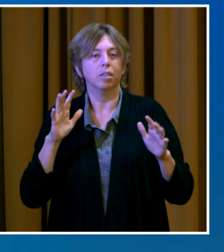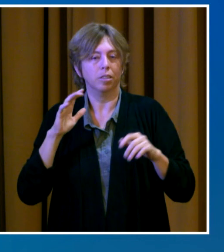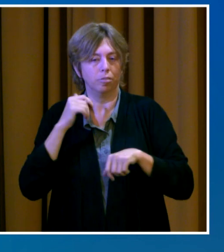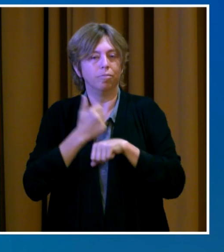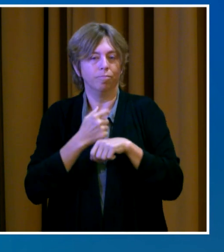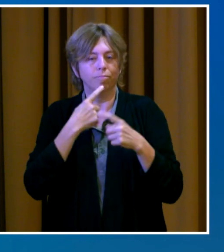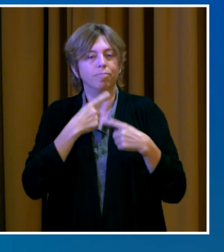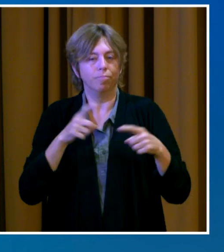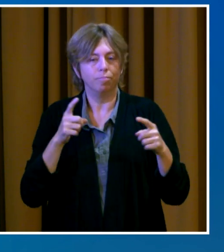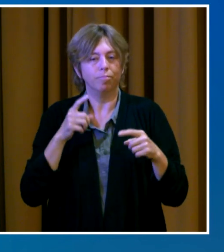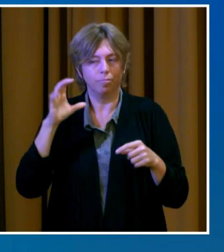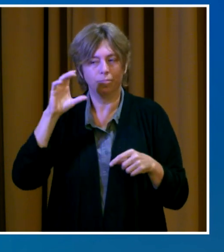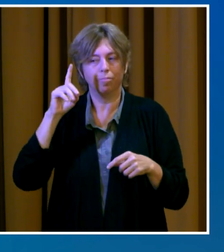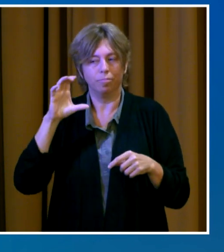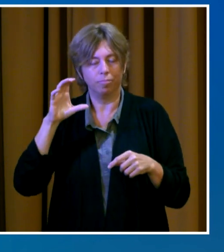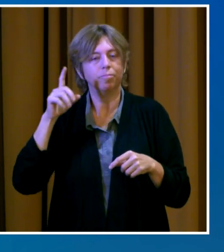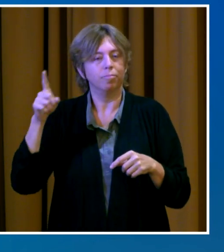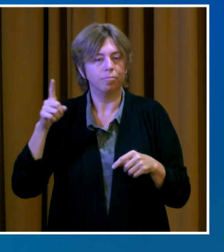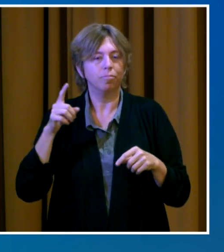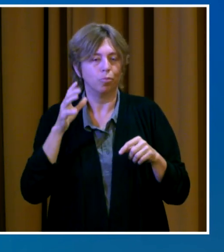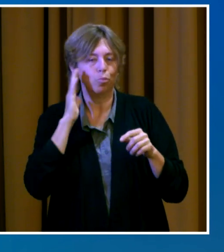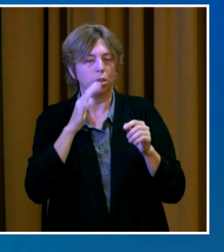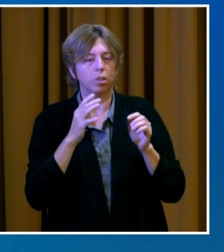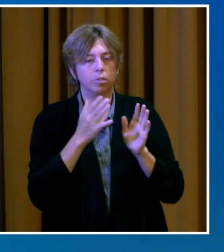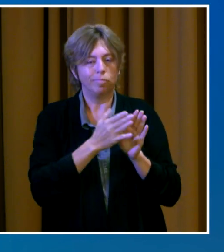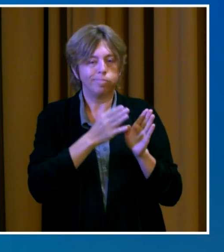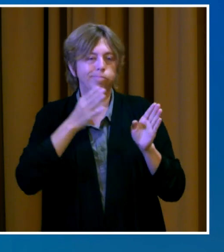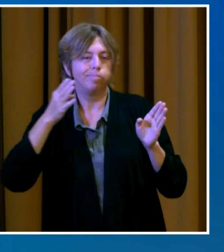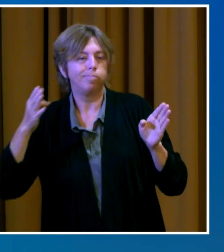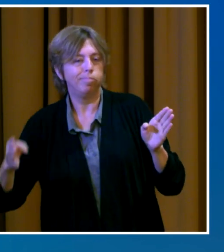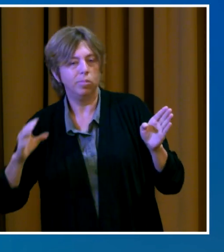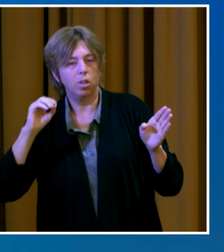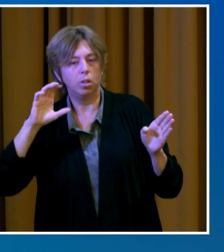through October 3rd for those unable to pay rent.